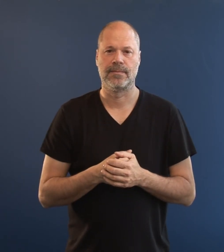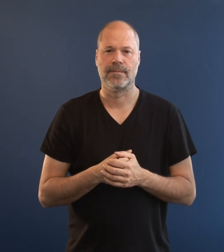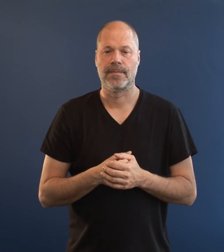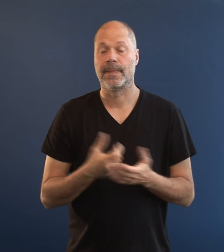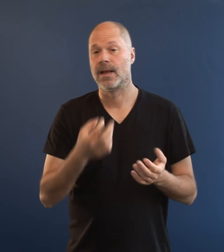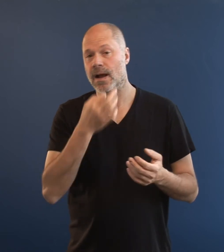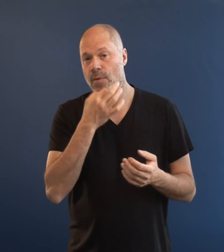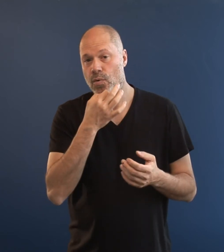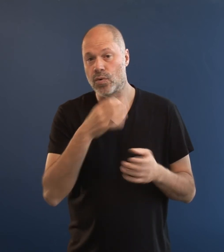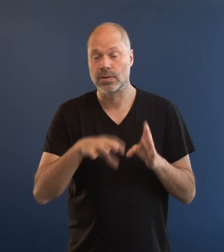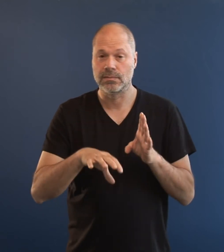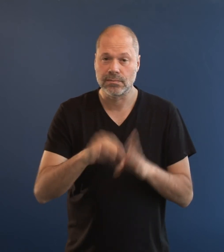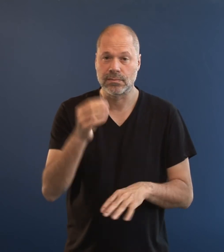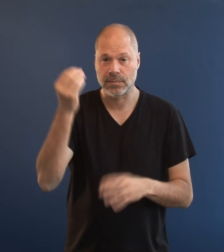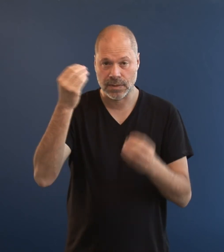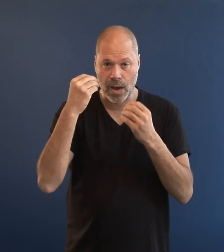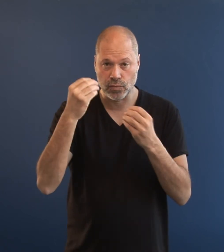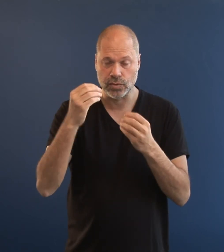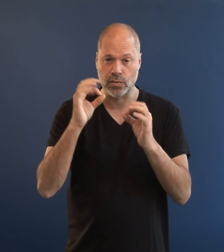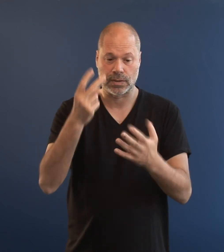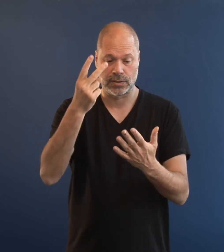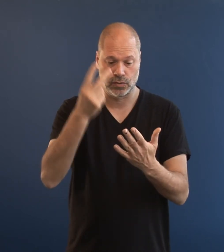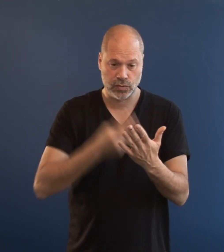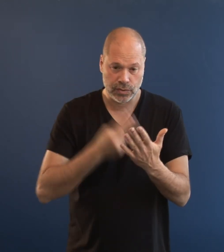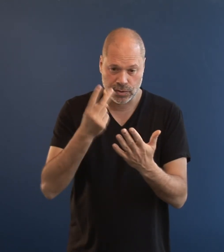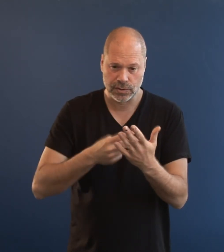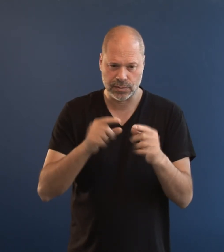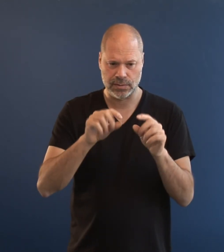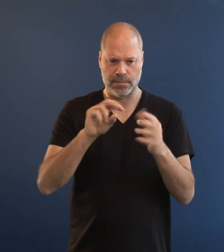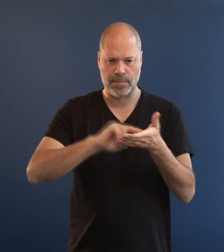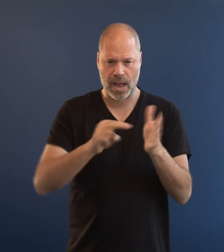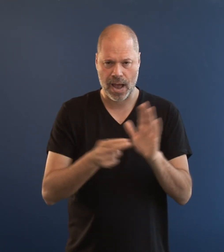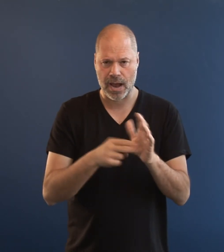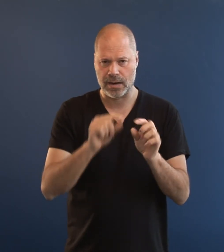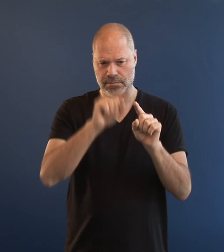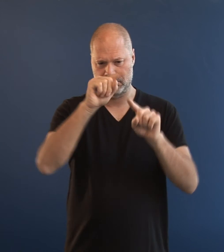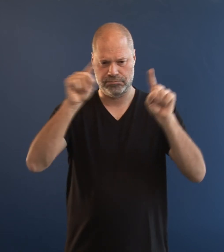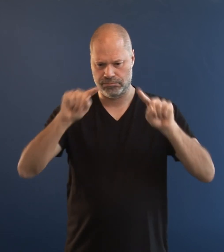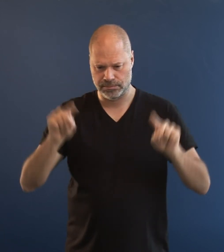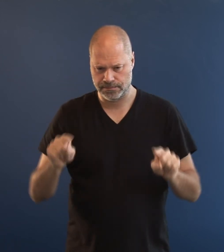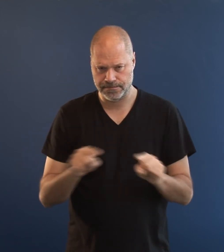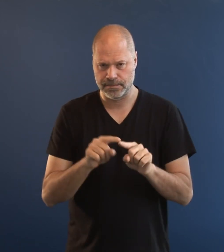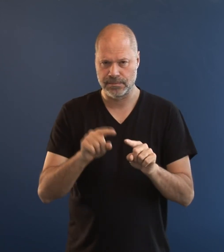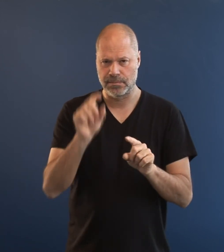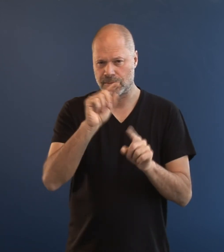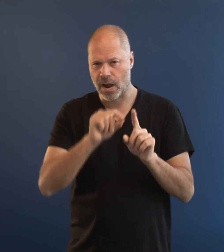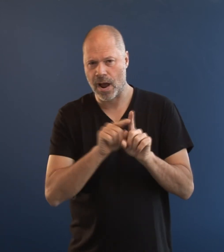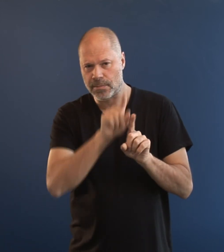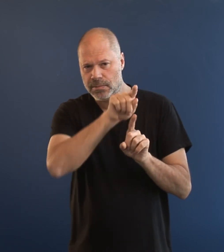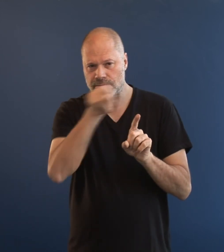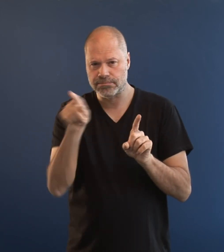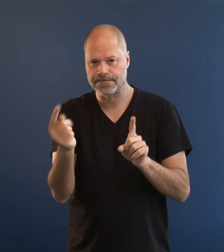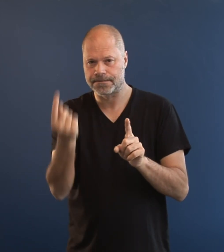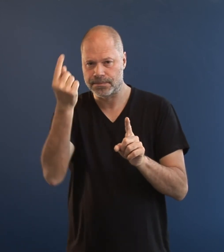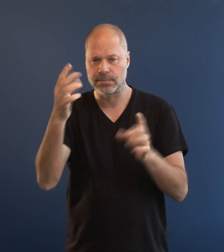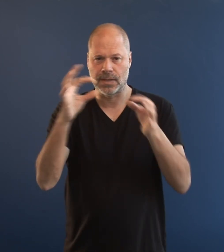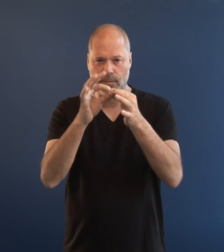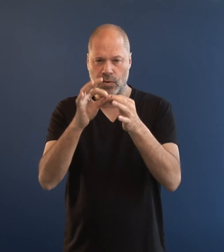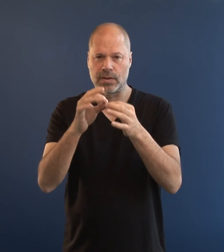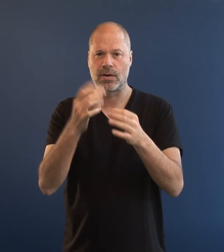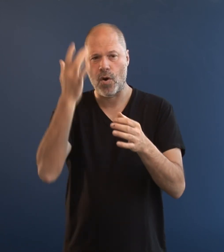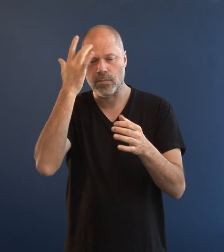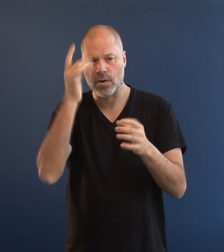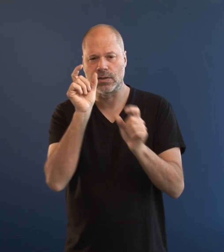They learn to read technical diagrams really well and master the terminology,